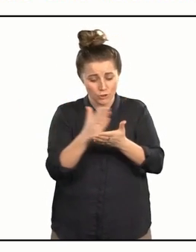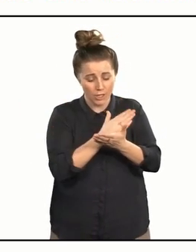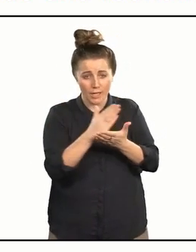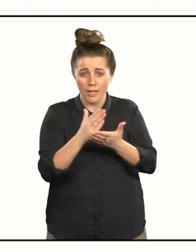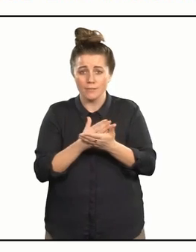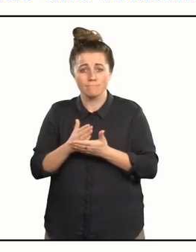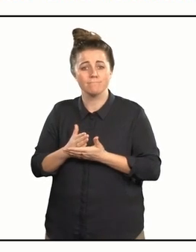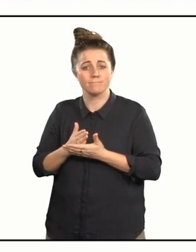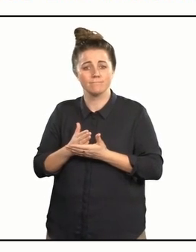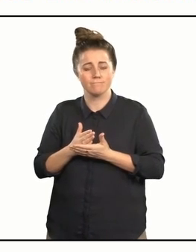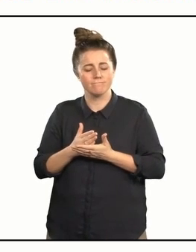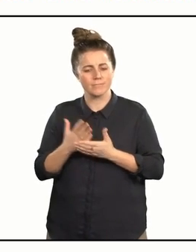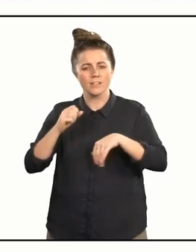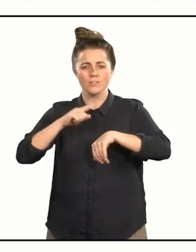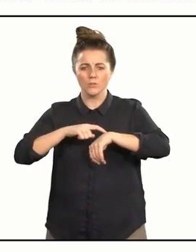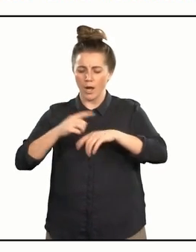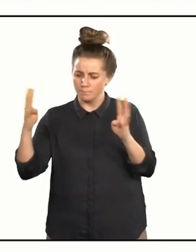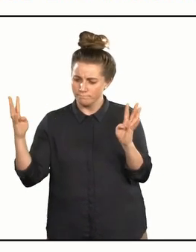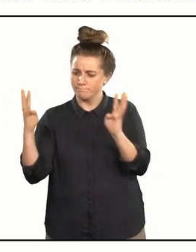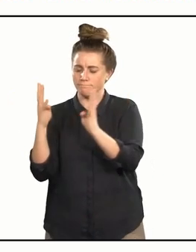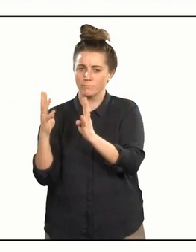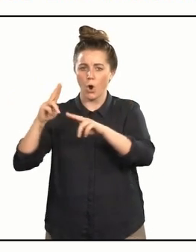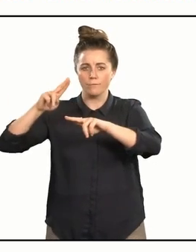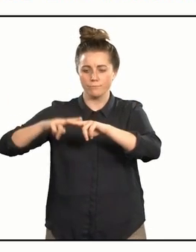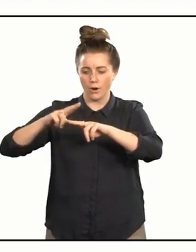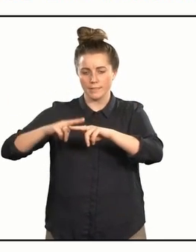share, spend time together on a Friday every week.